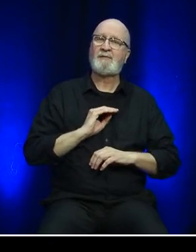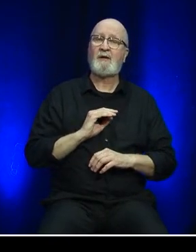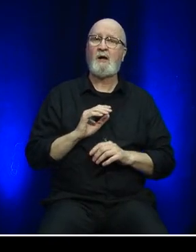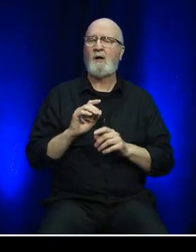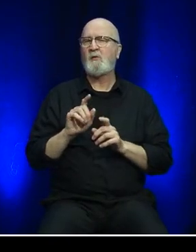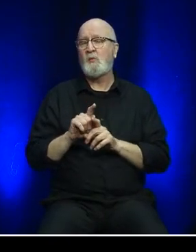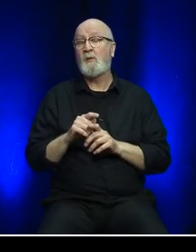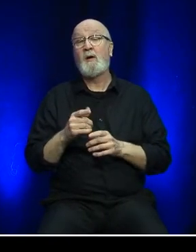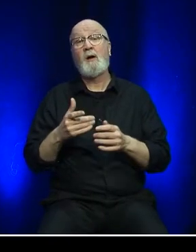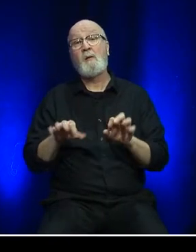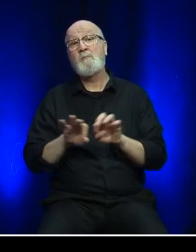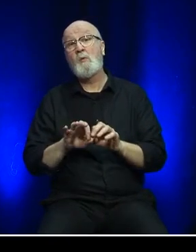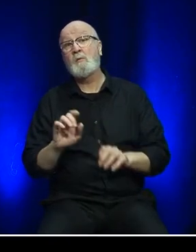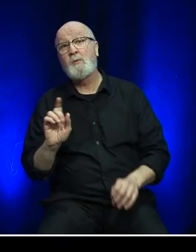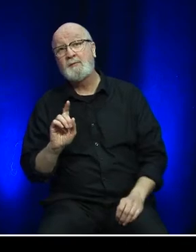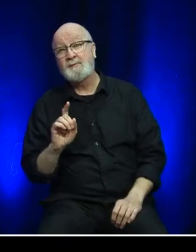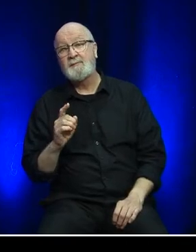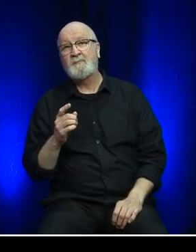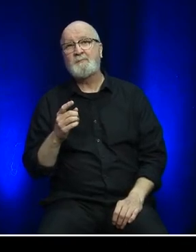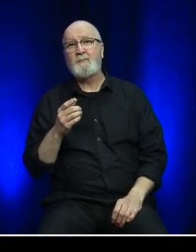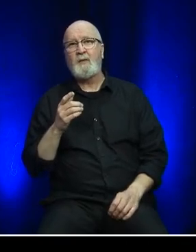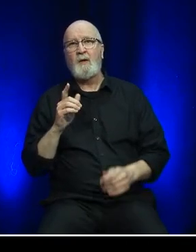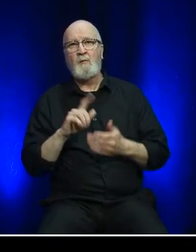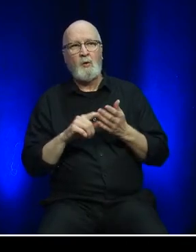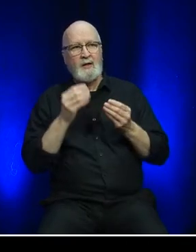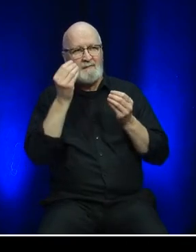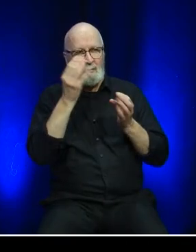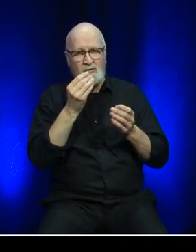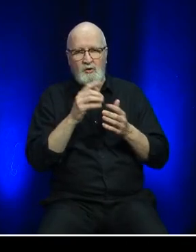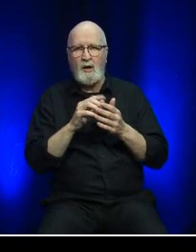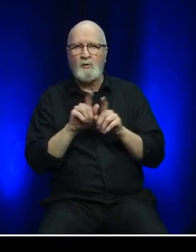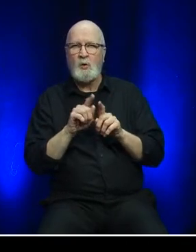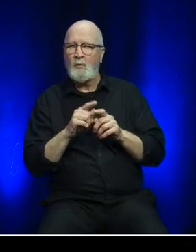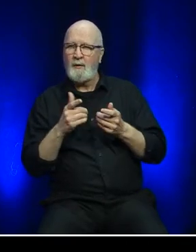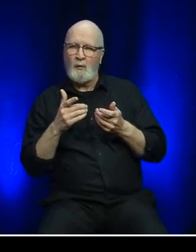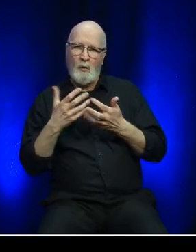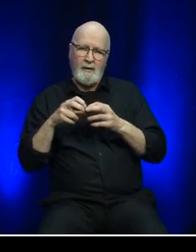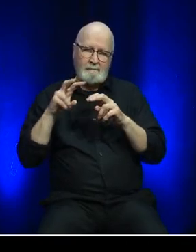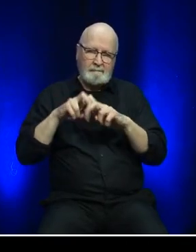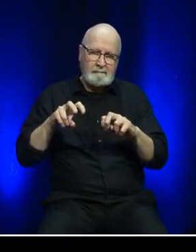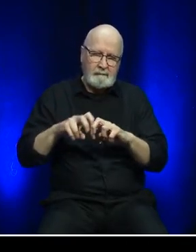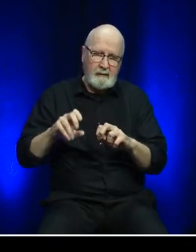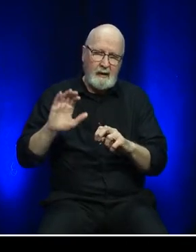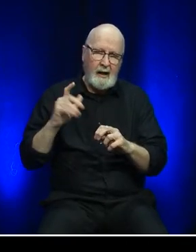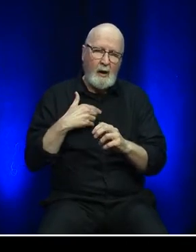importance and value of information and analytics. This will continue to be a focus of our